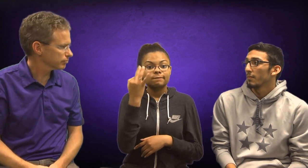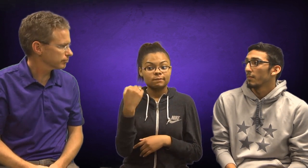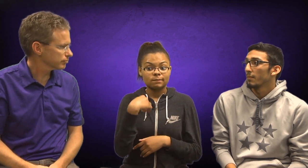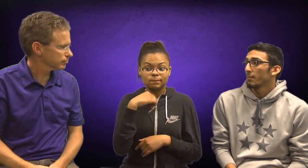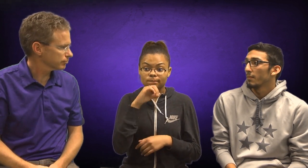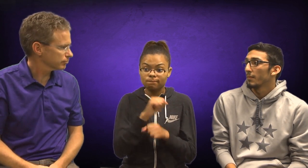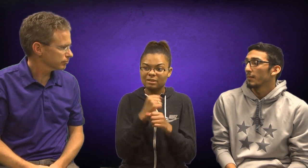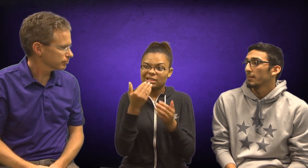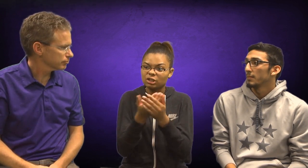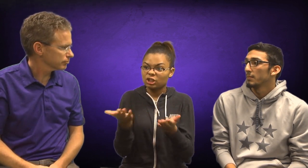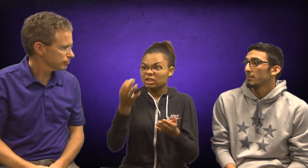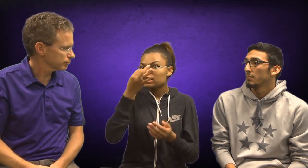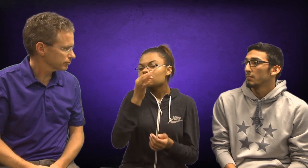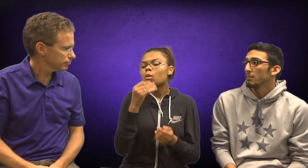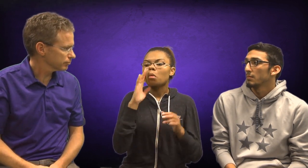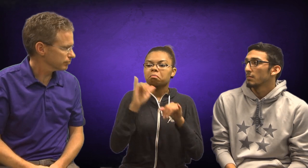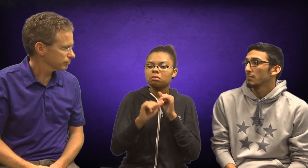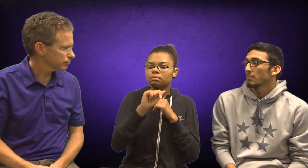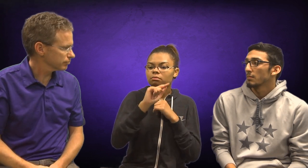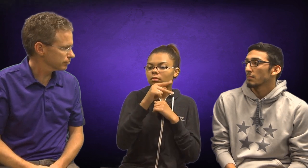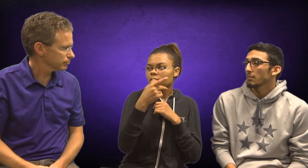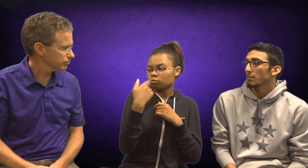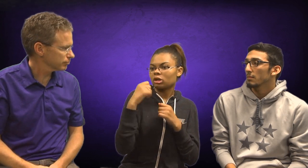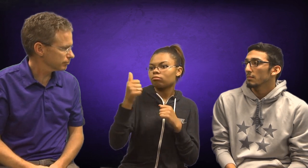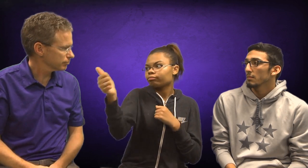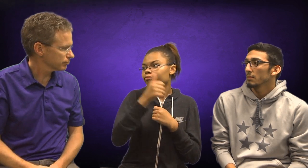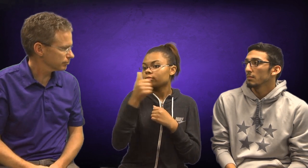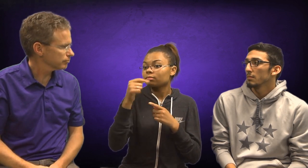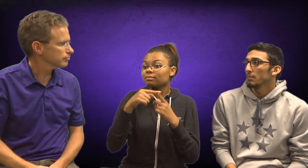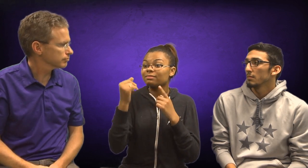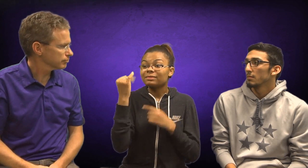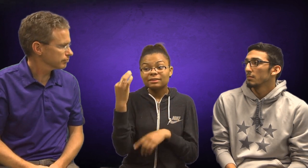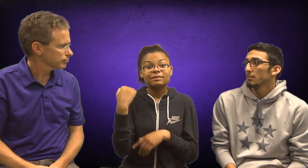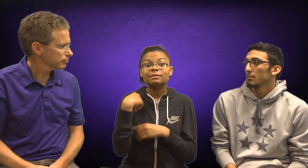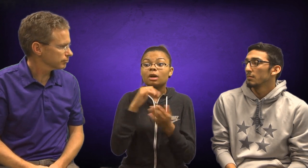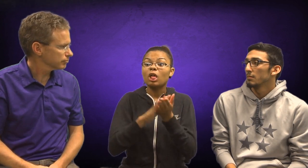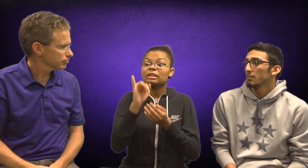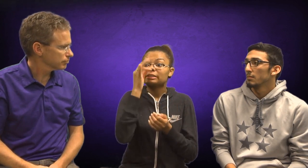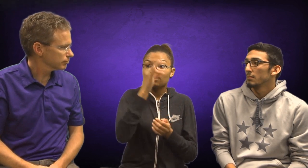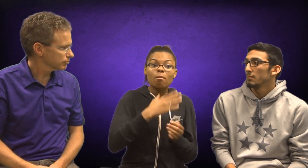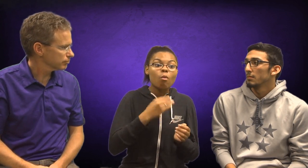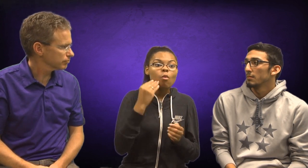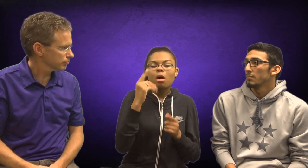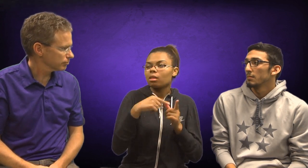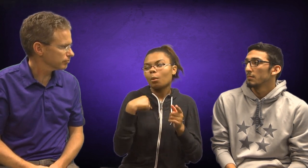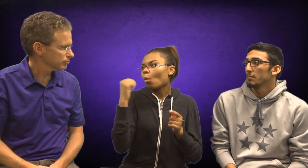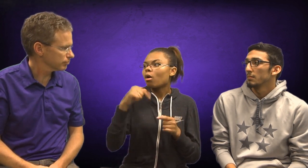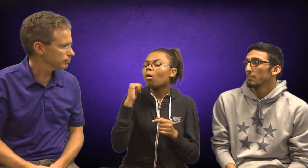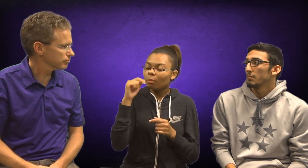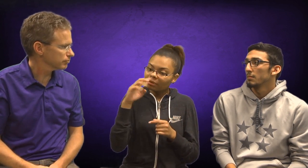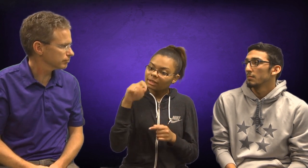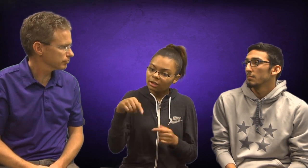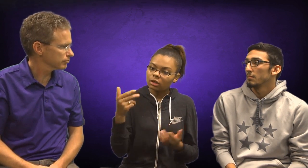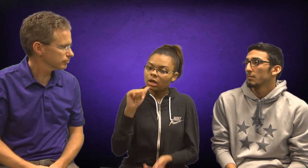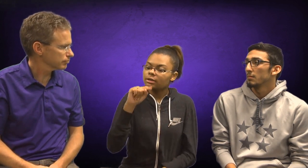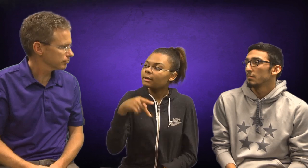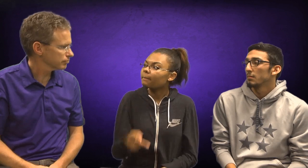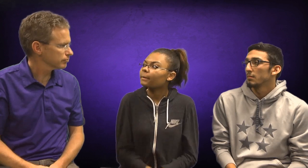So, if my college is near OSD, I'll go to ATP but if the college is far away, or near my home then I won't go to ATP.